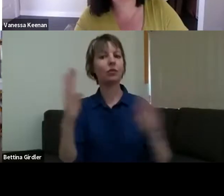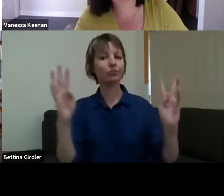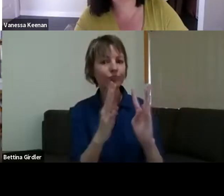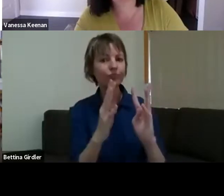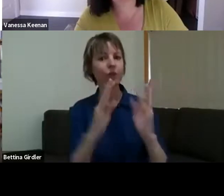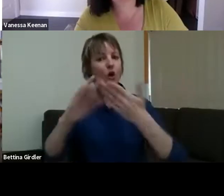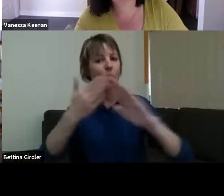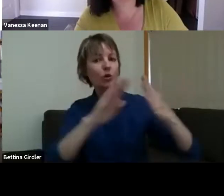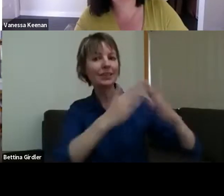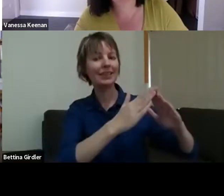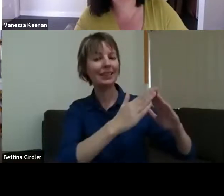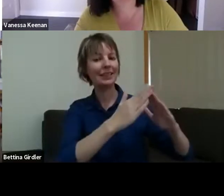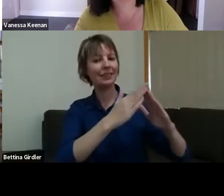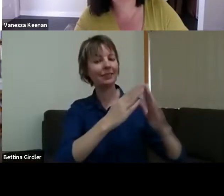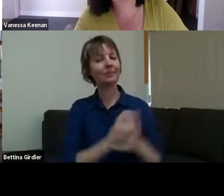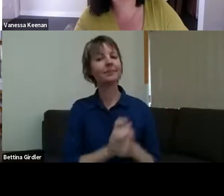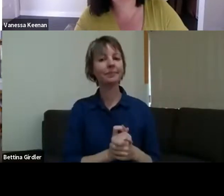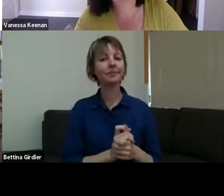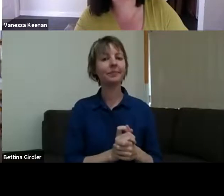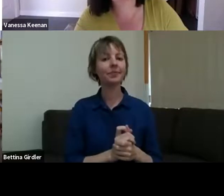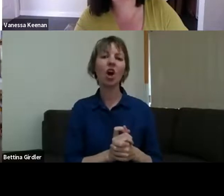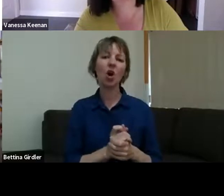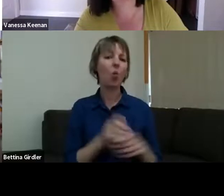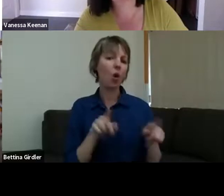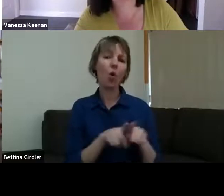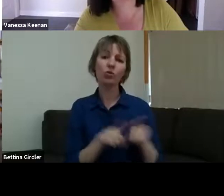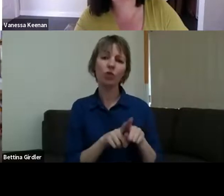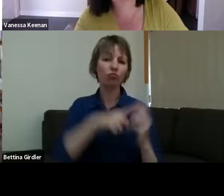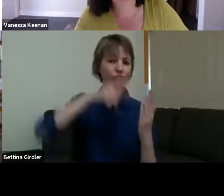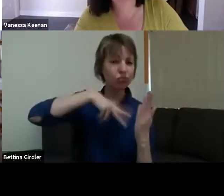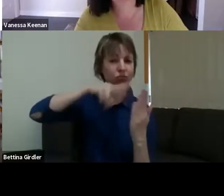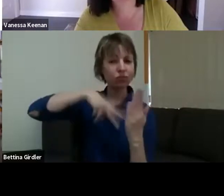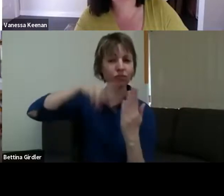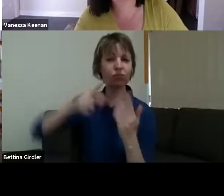lot of reading and stuff to support that. So the next few years, we were